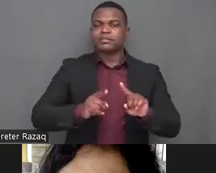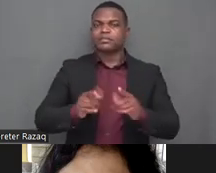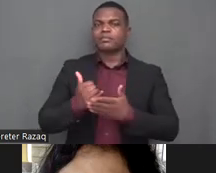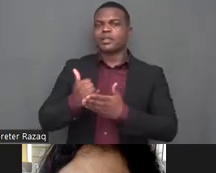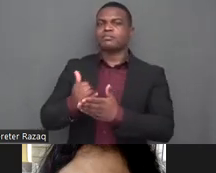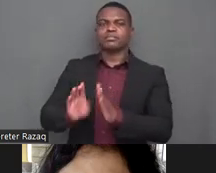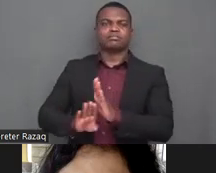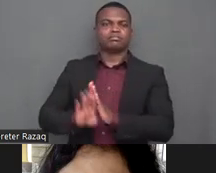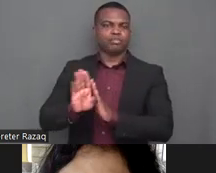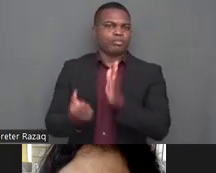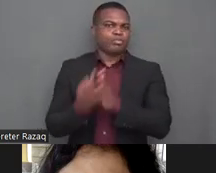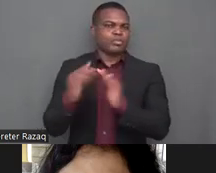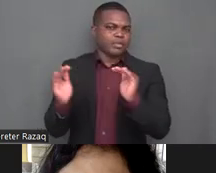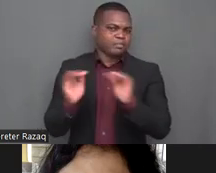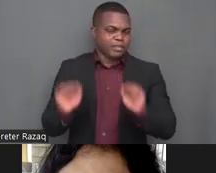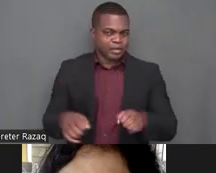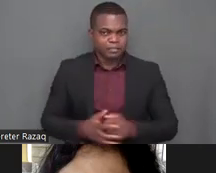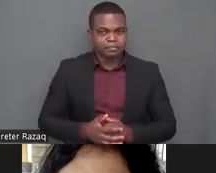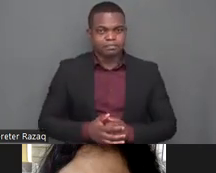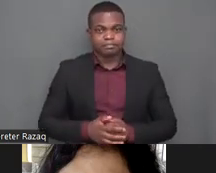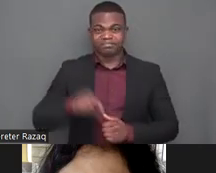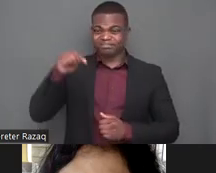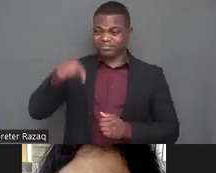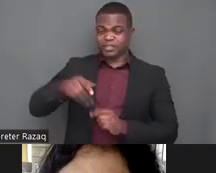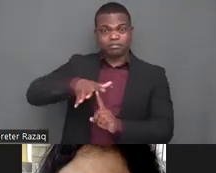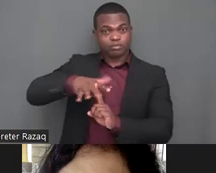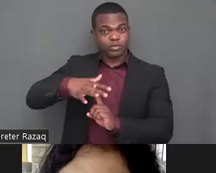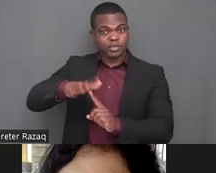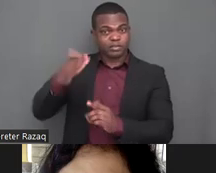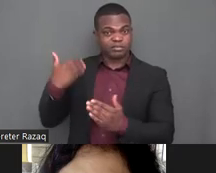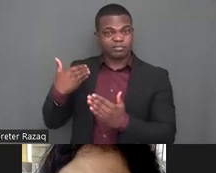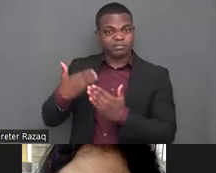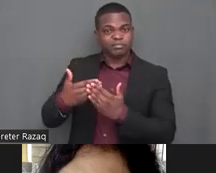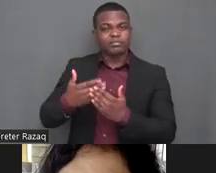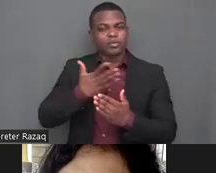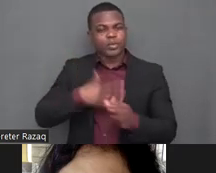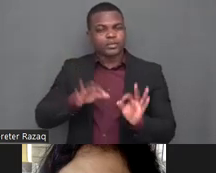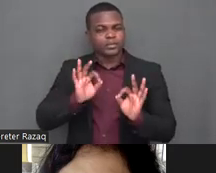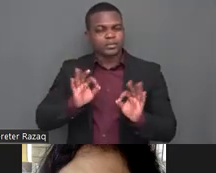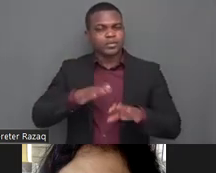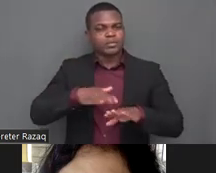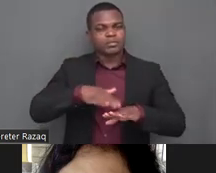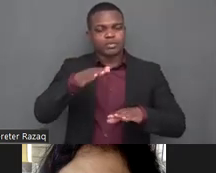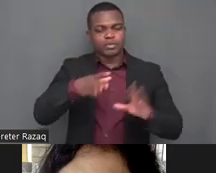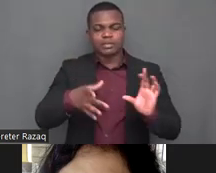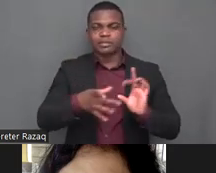reading devices etc that would make information accessible we therefore need to advocate for